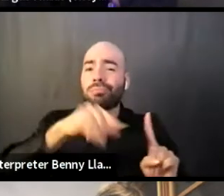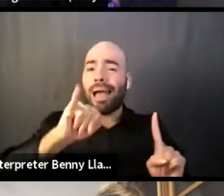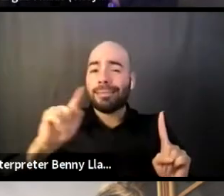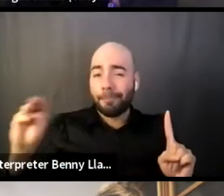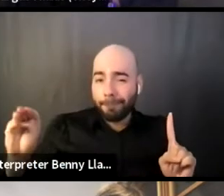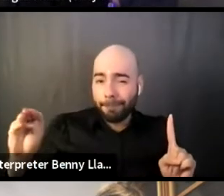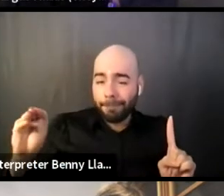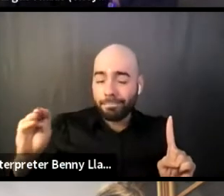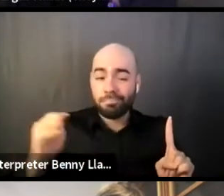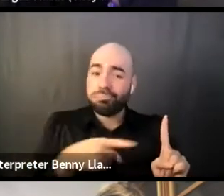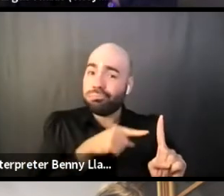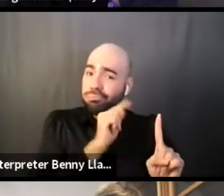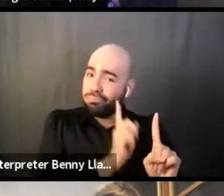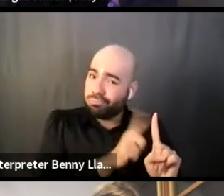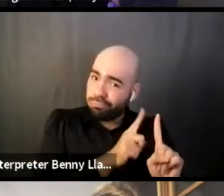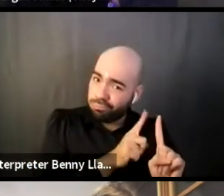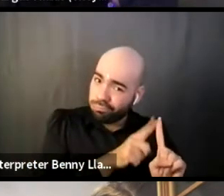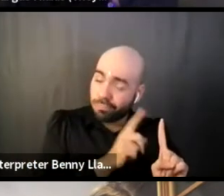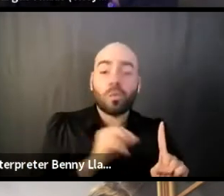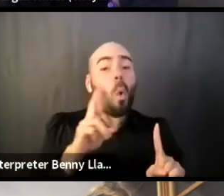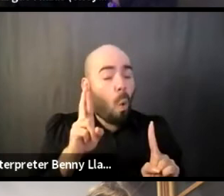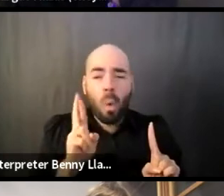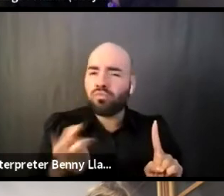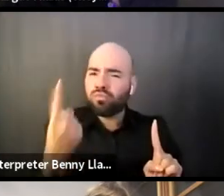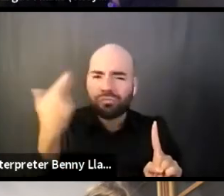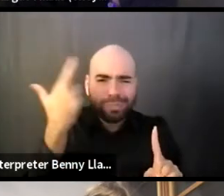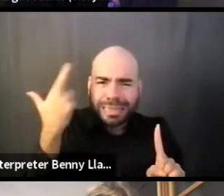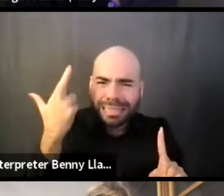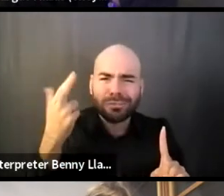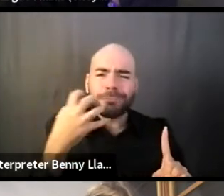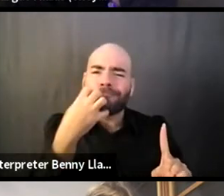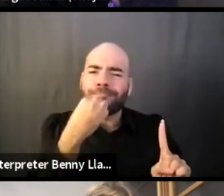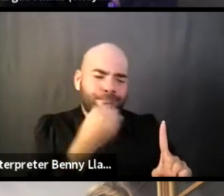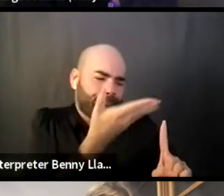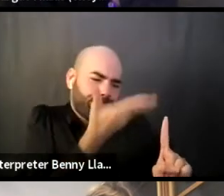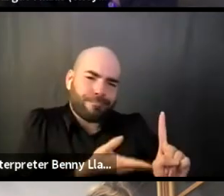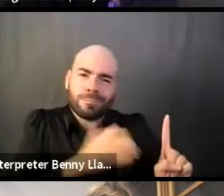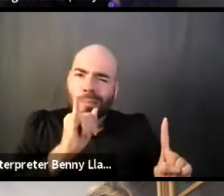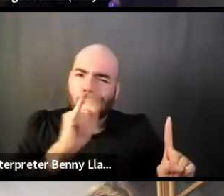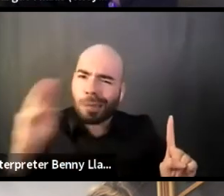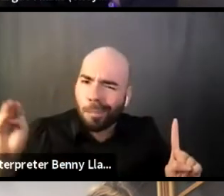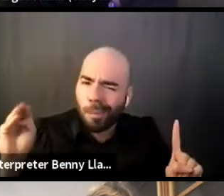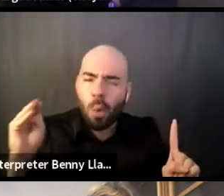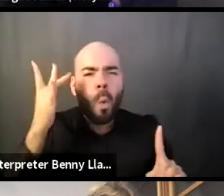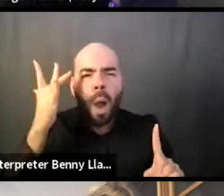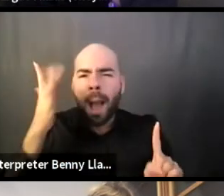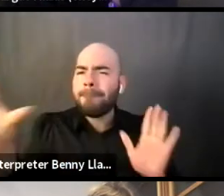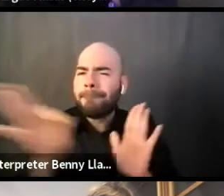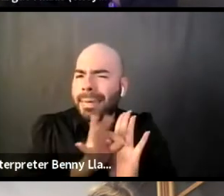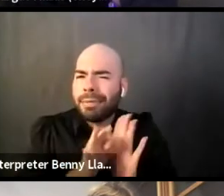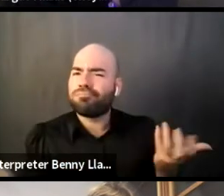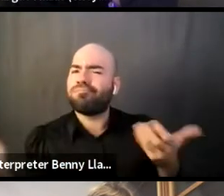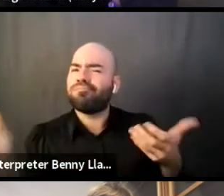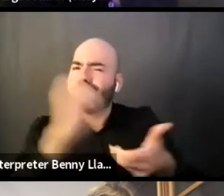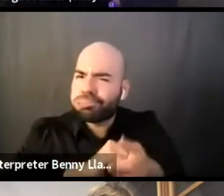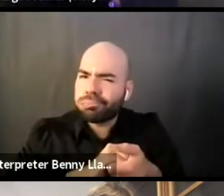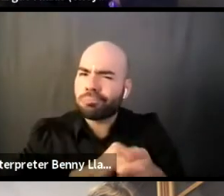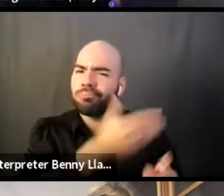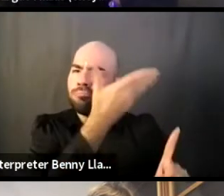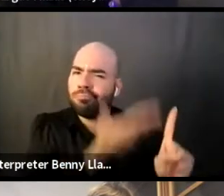or give one reason why you enjoy ITM, but why you chose to build along with Real,